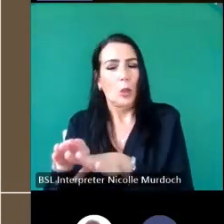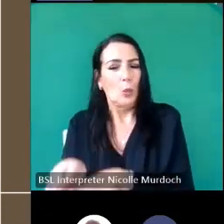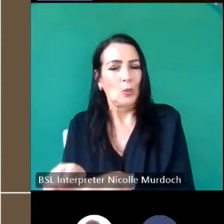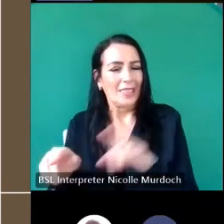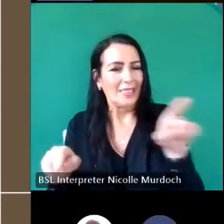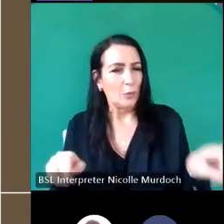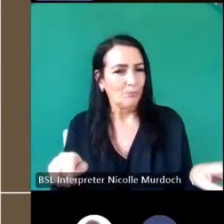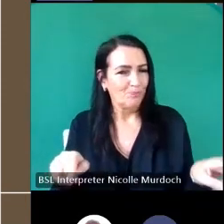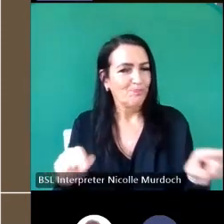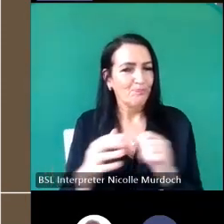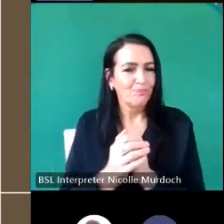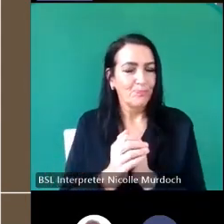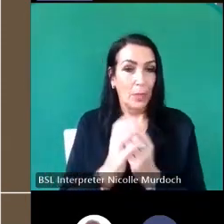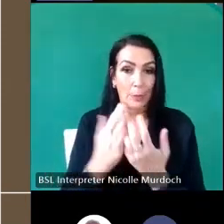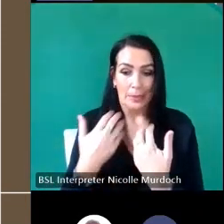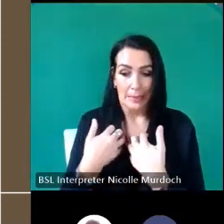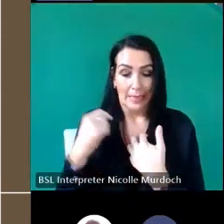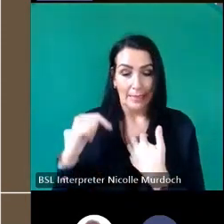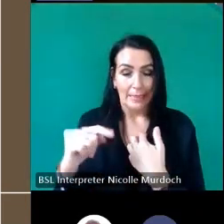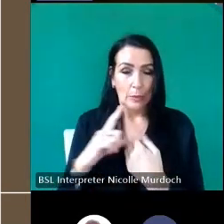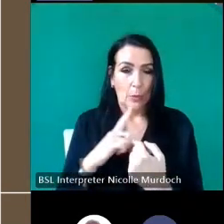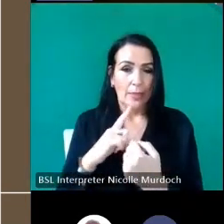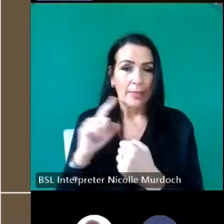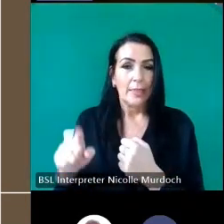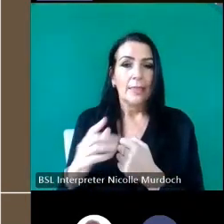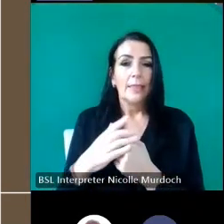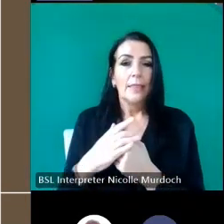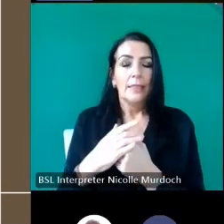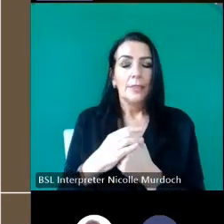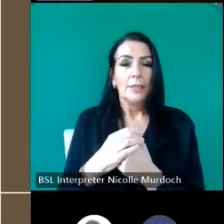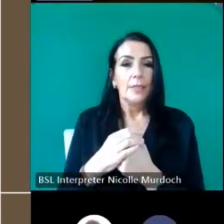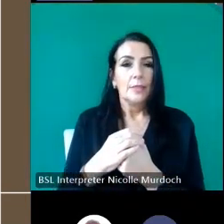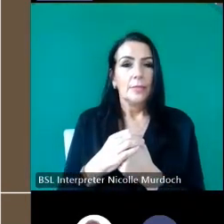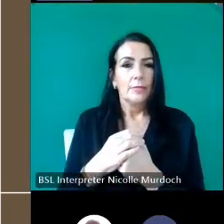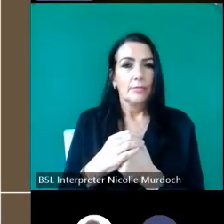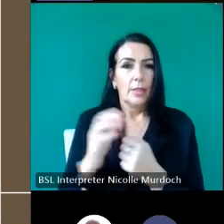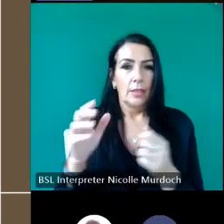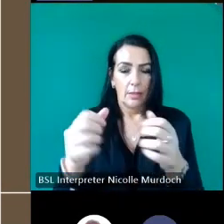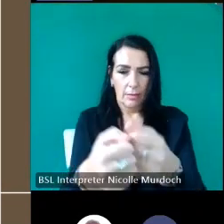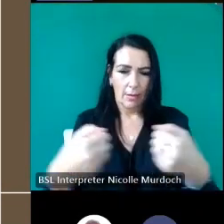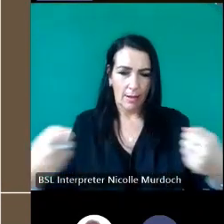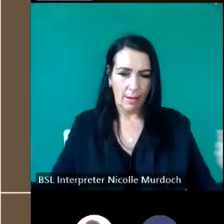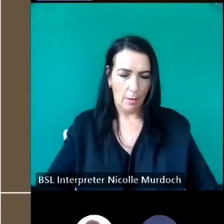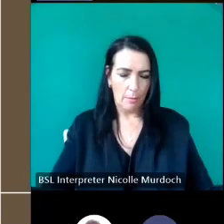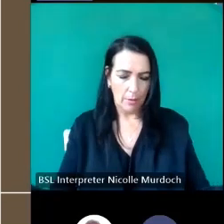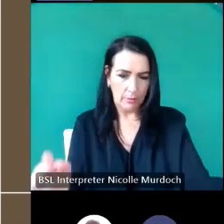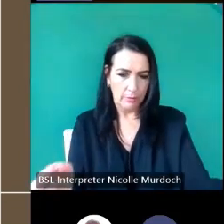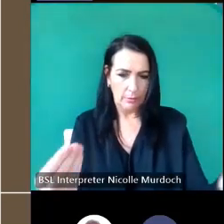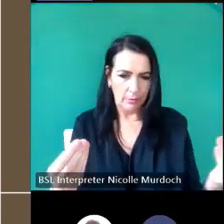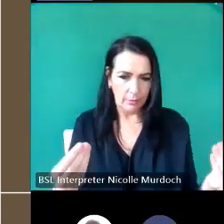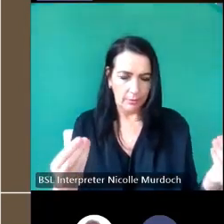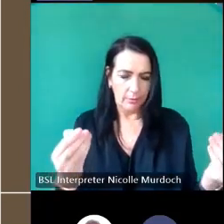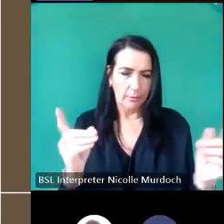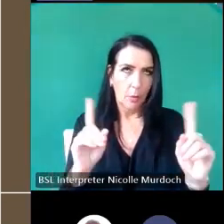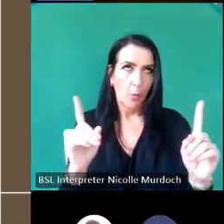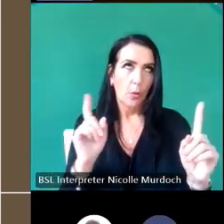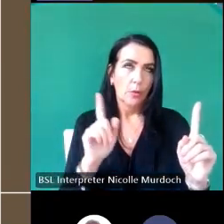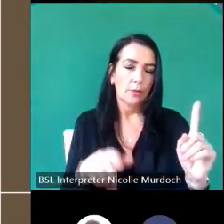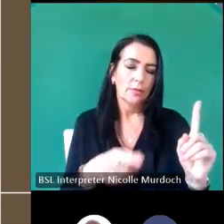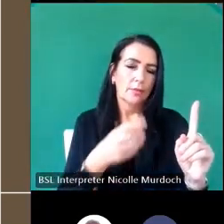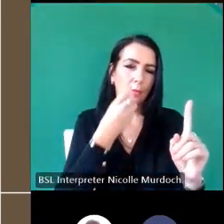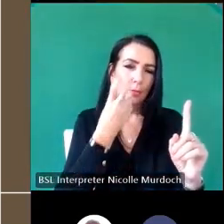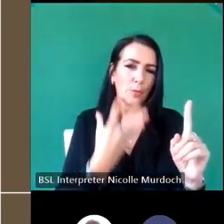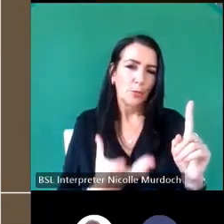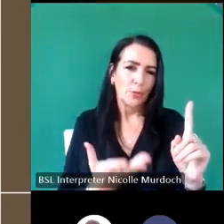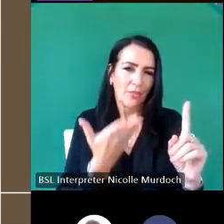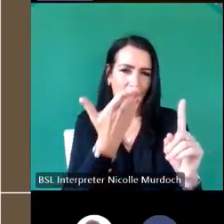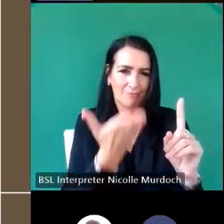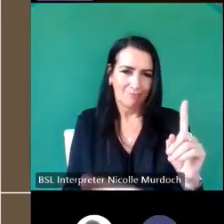excited next slide please when I opened a besty cupboard and I found this beautiful sampler so